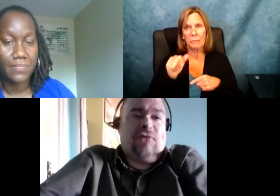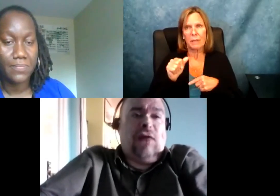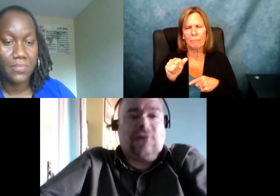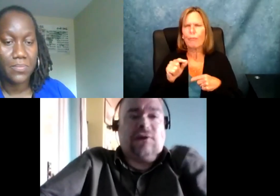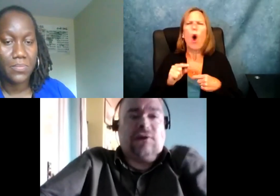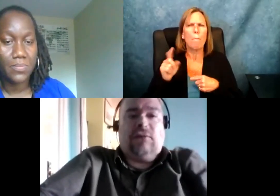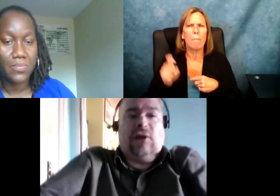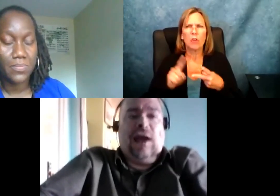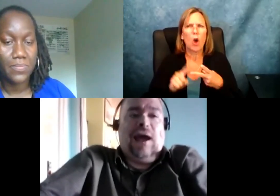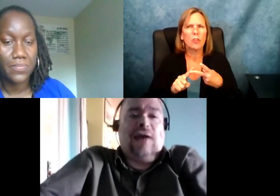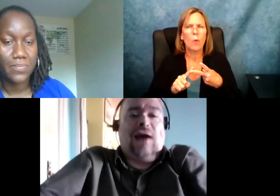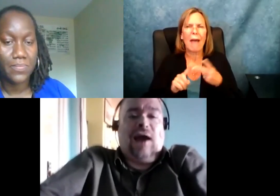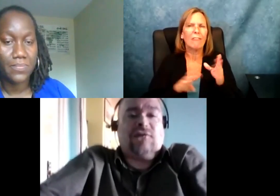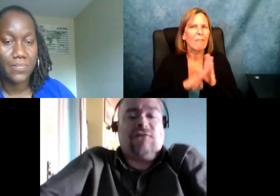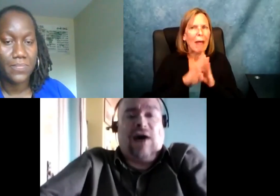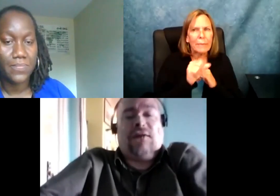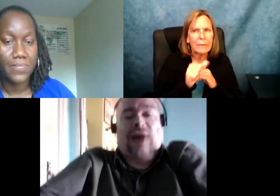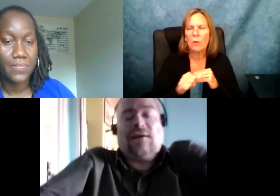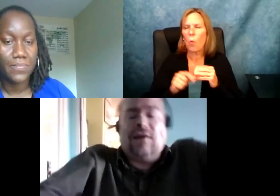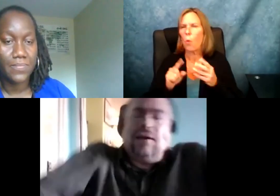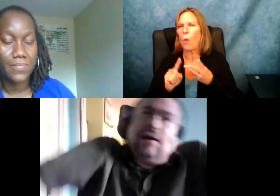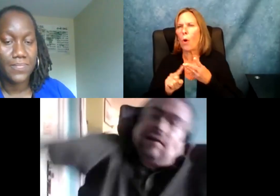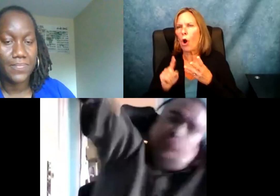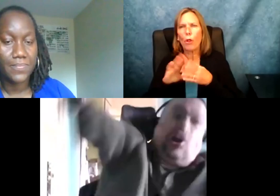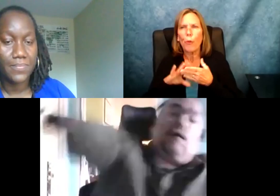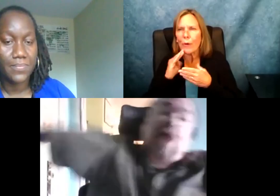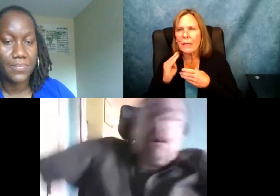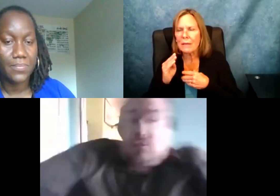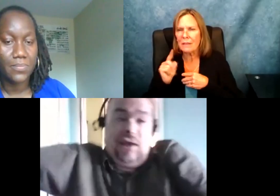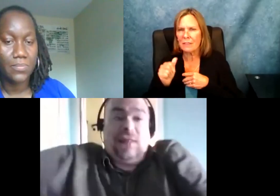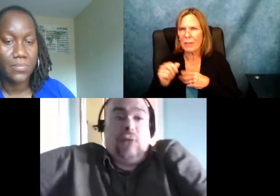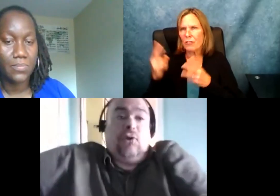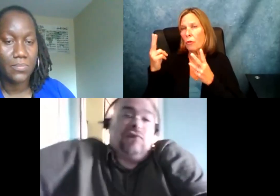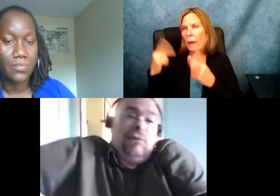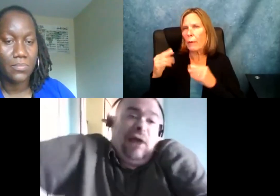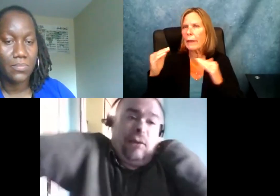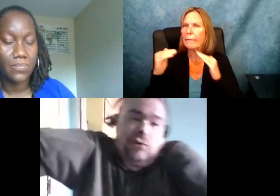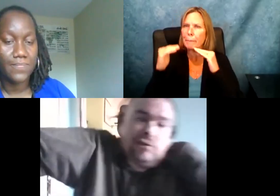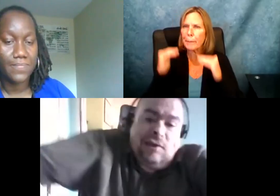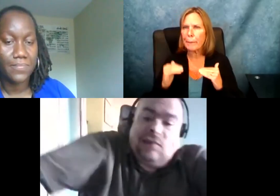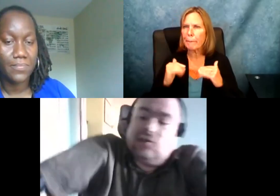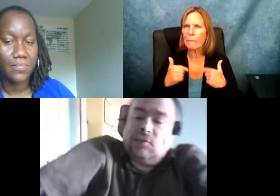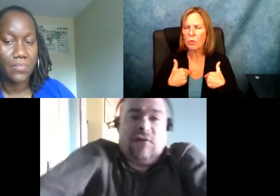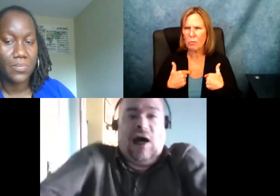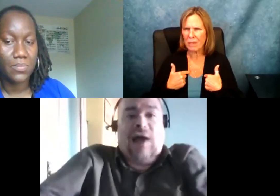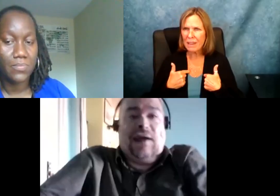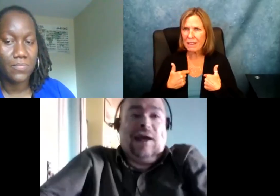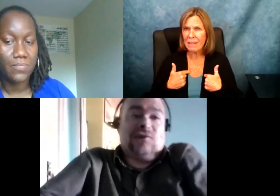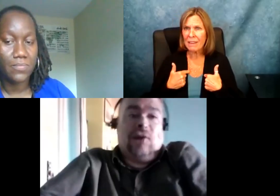associate that because I had a physical disability disability, I also had a learning or developmental disability.